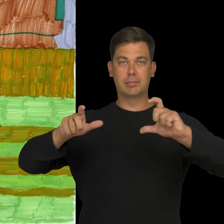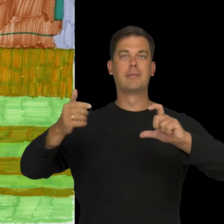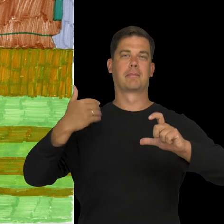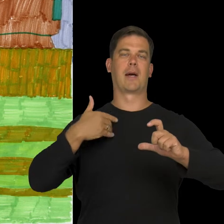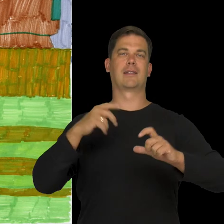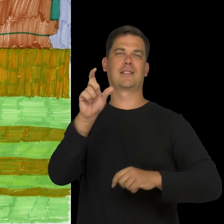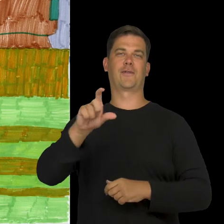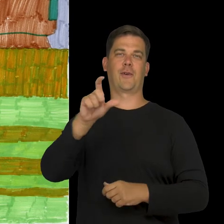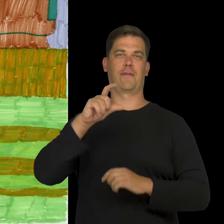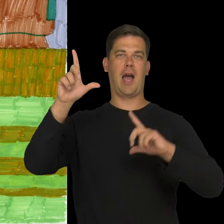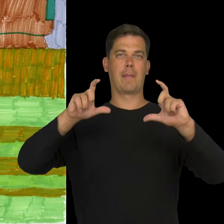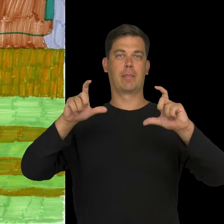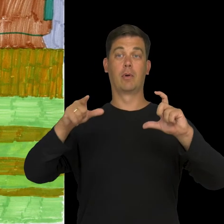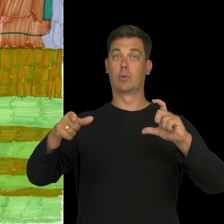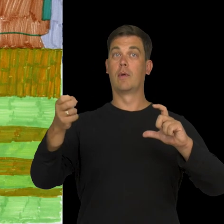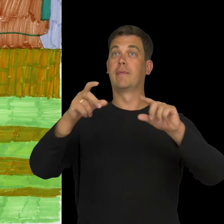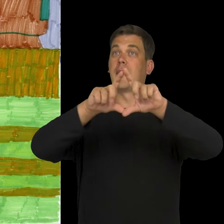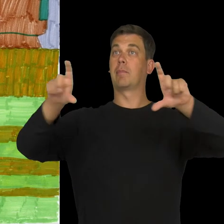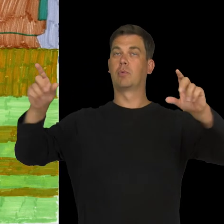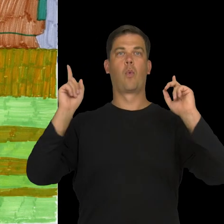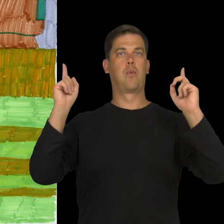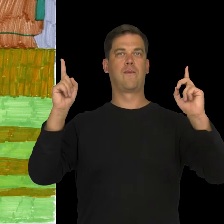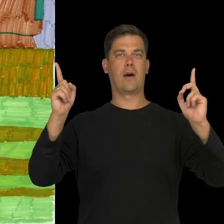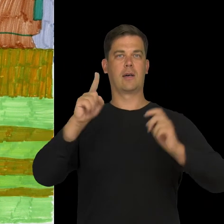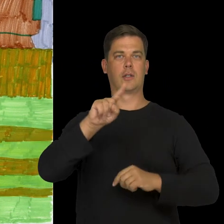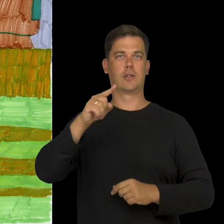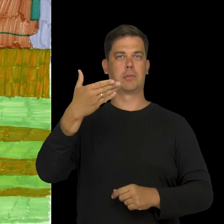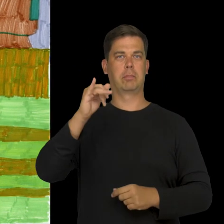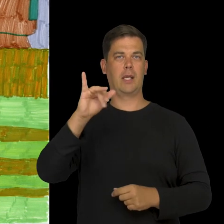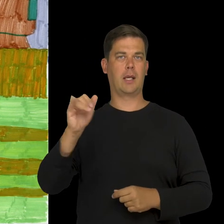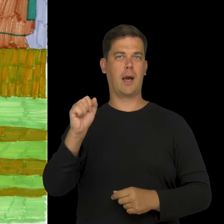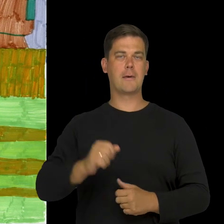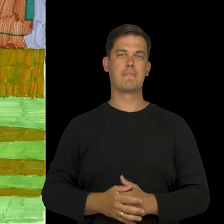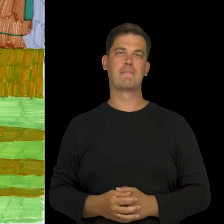I took pictures on my trip with a digital camera. There was a sign: "beware of vipers"